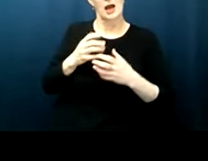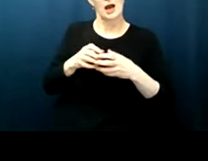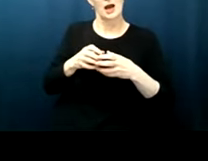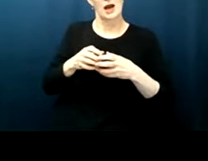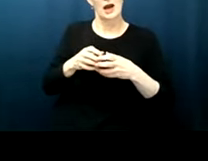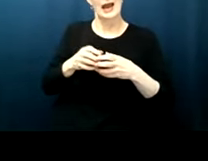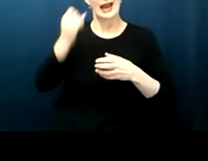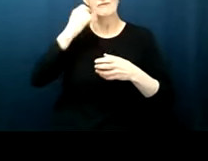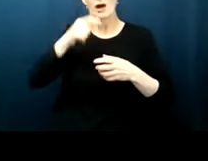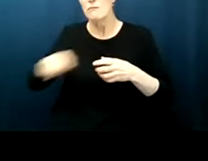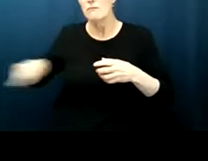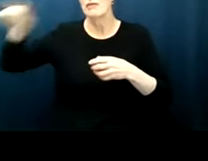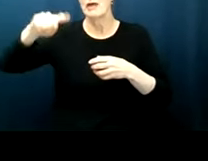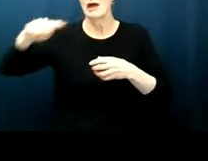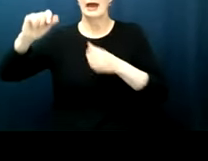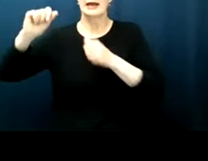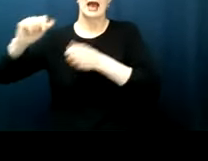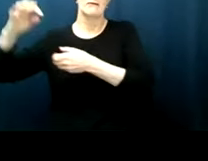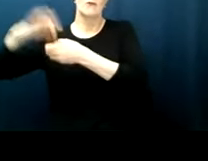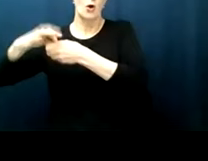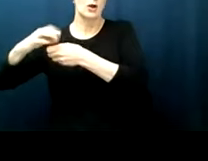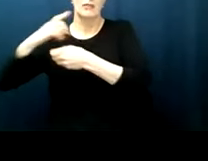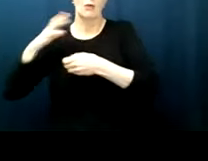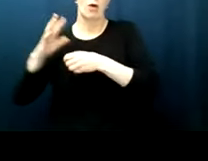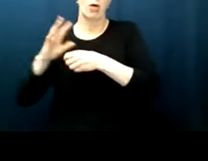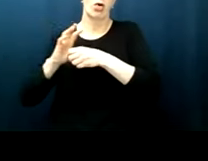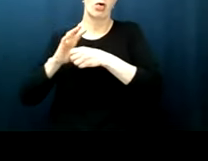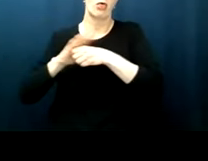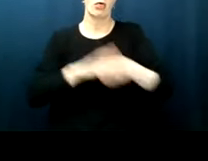that they did not believe should necessarily have access to uh elected office or the vote